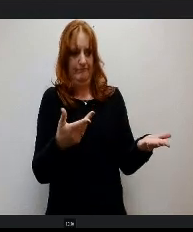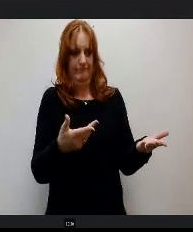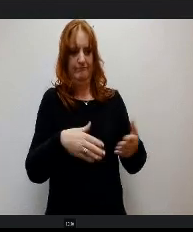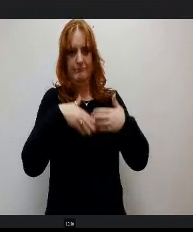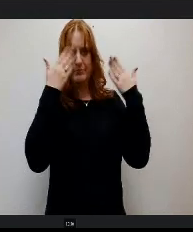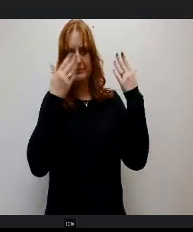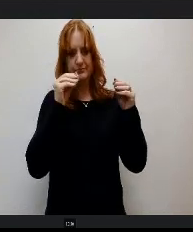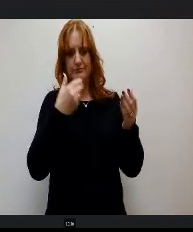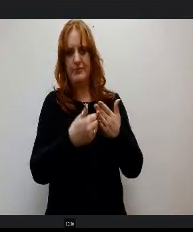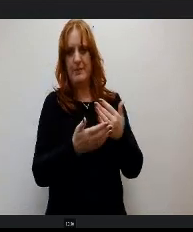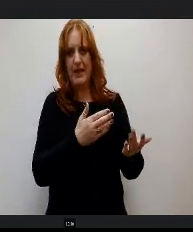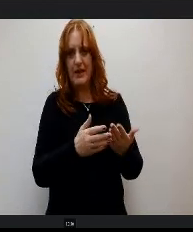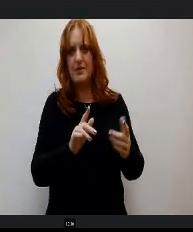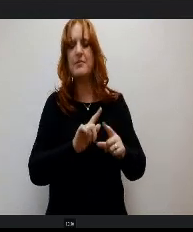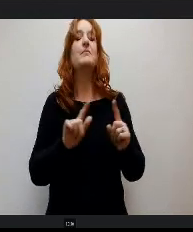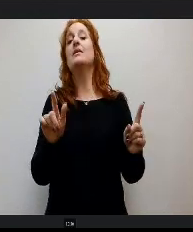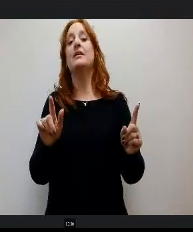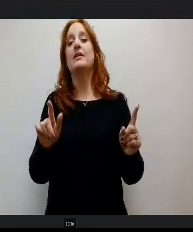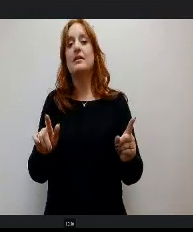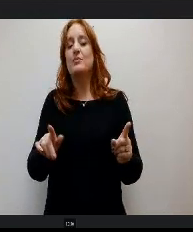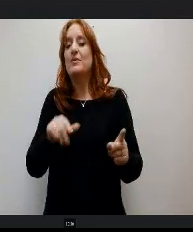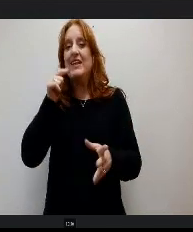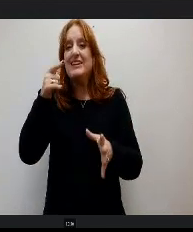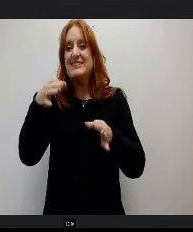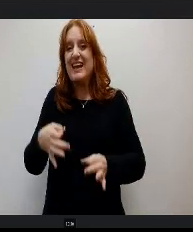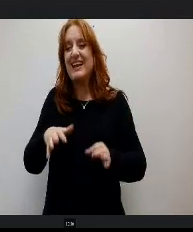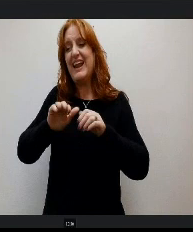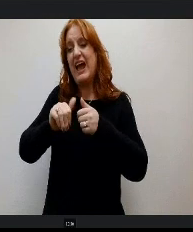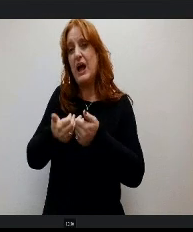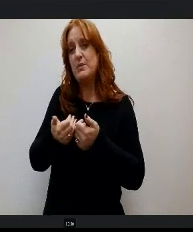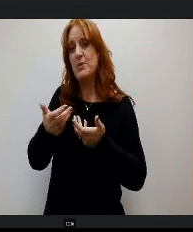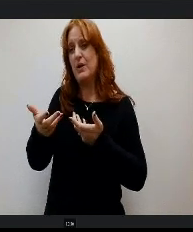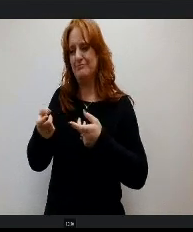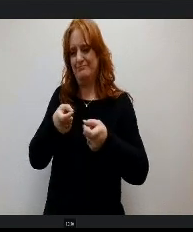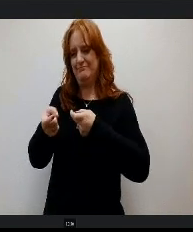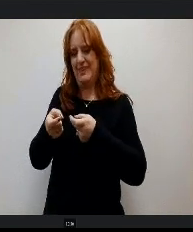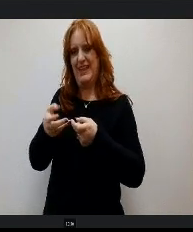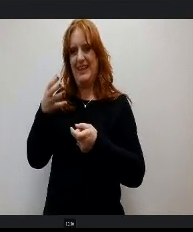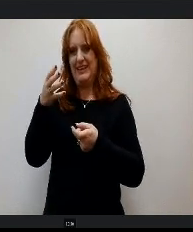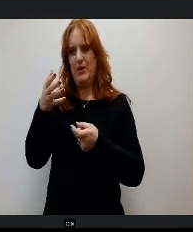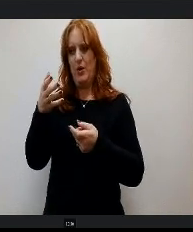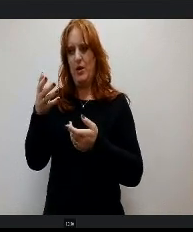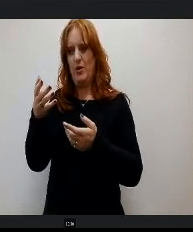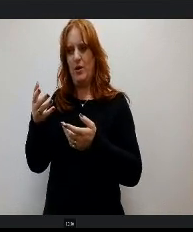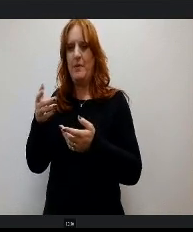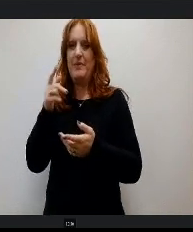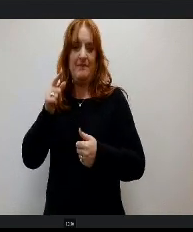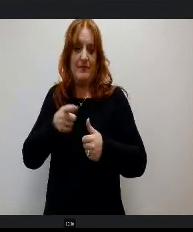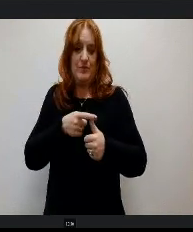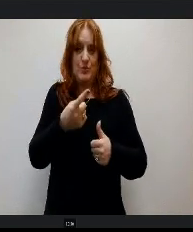haven't really determined how we want to handle lost cards except that the first one will absorb. We'll work that in the budget and